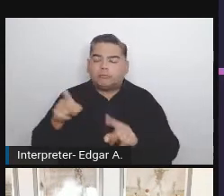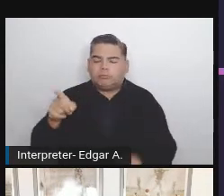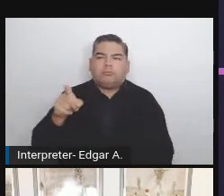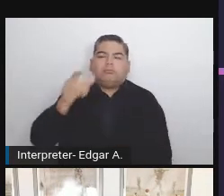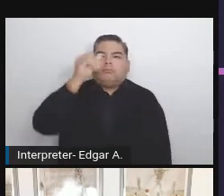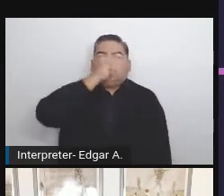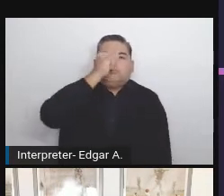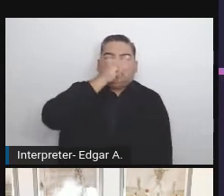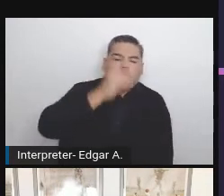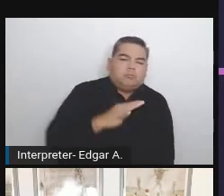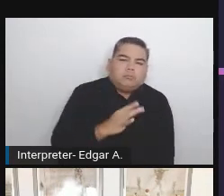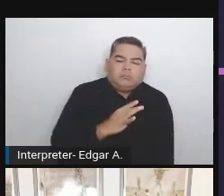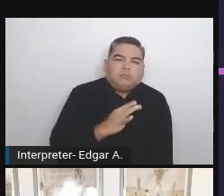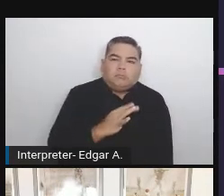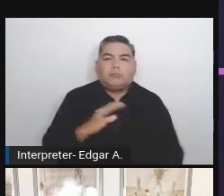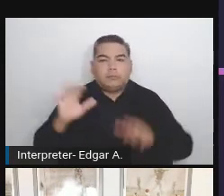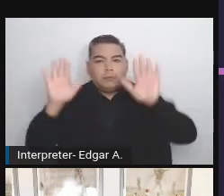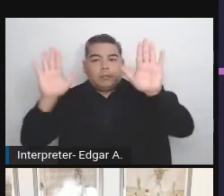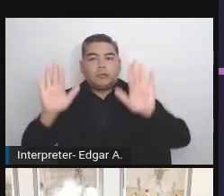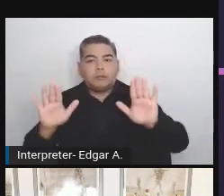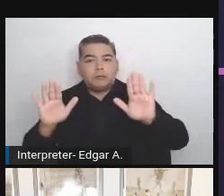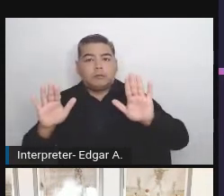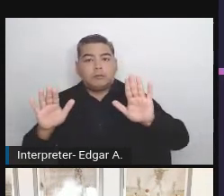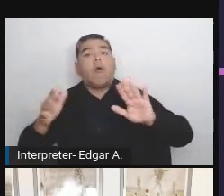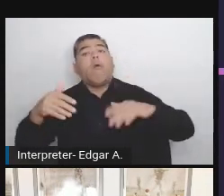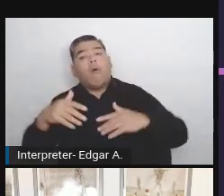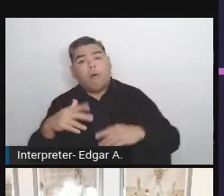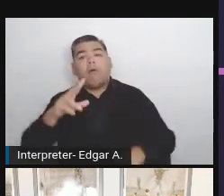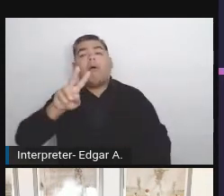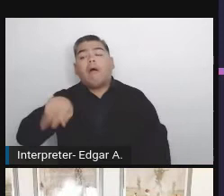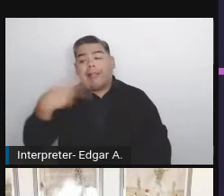On the other hand, the testing will always, always happen in the background.